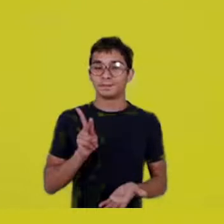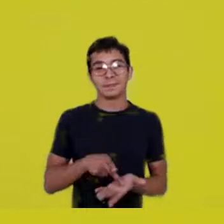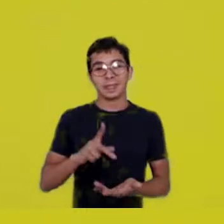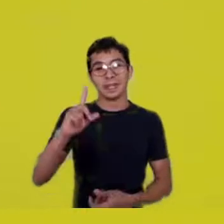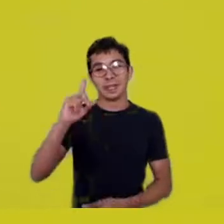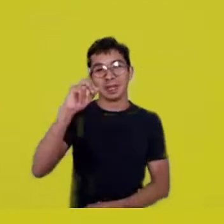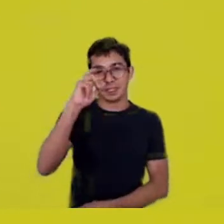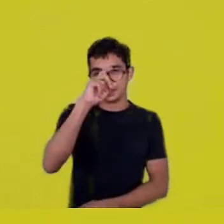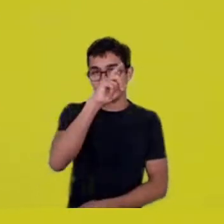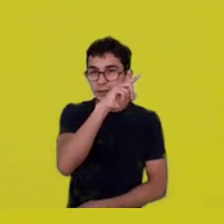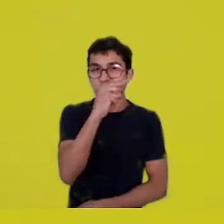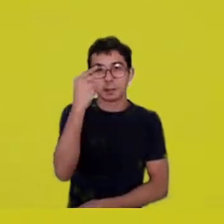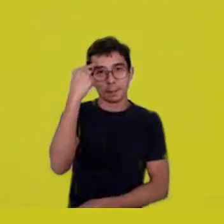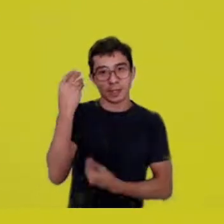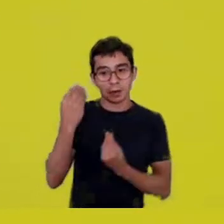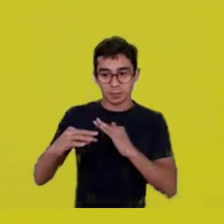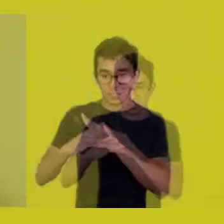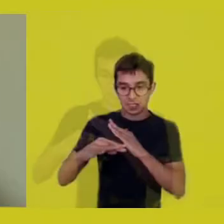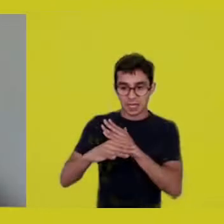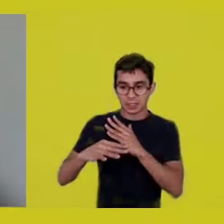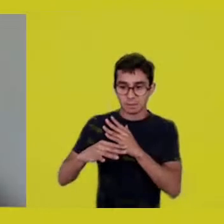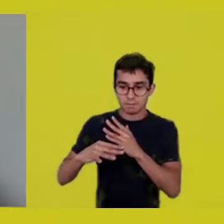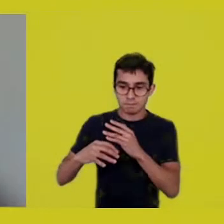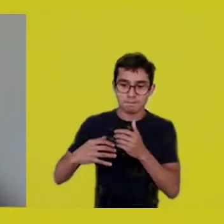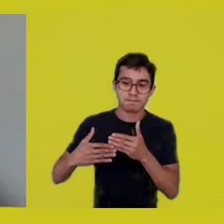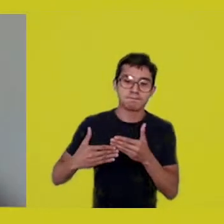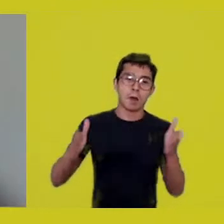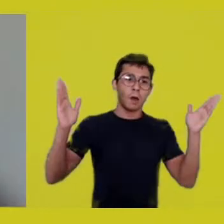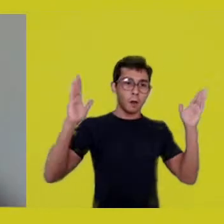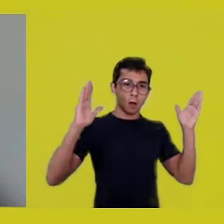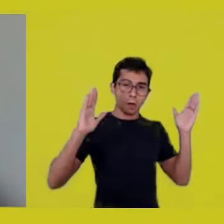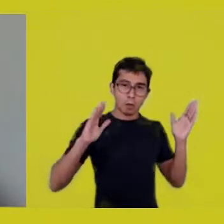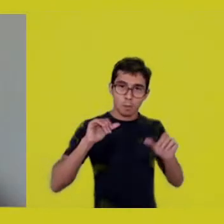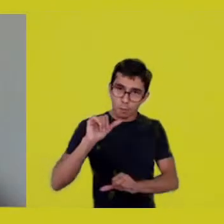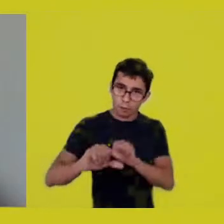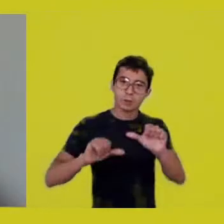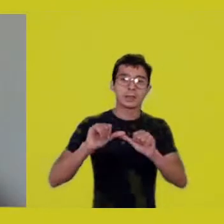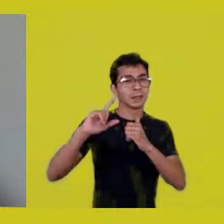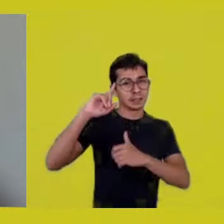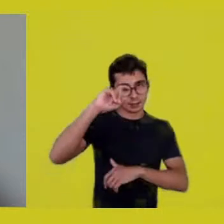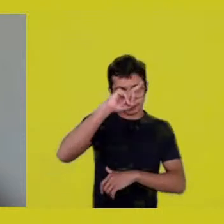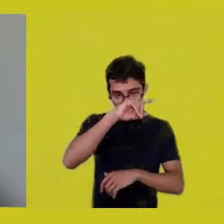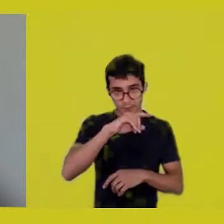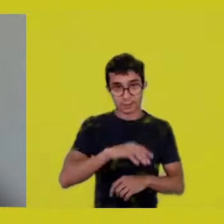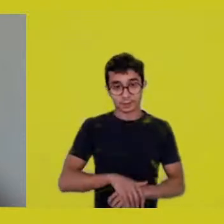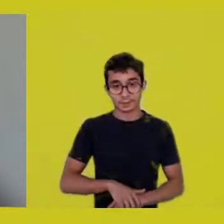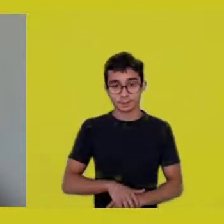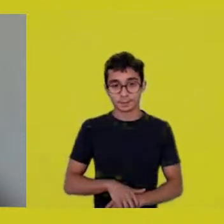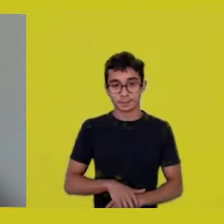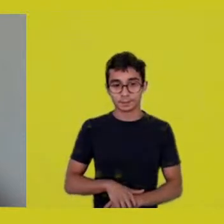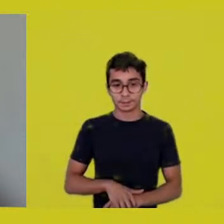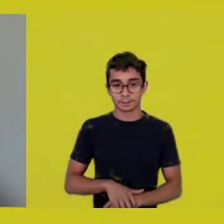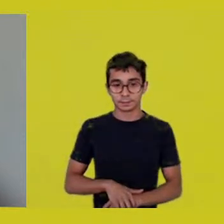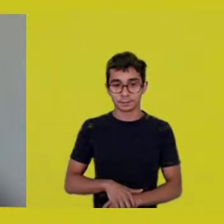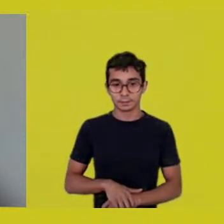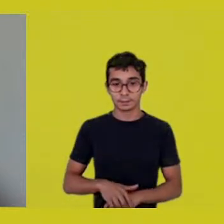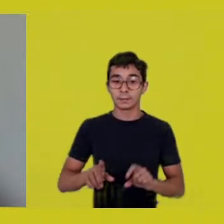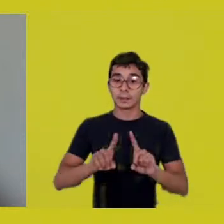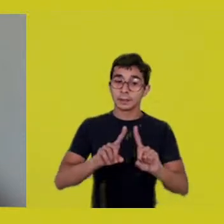to implode that cocoon, but, as you said, since they say they’re the end of the tunnel,